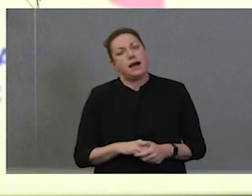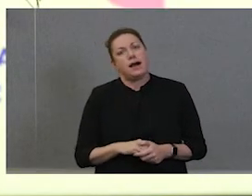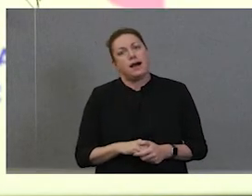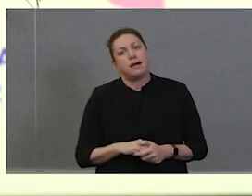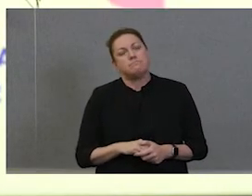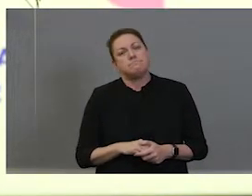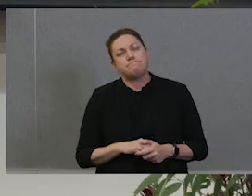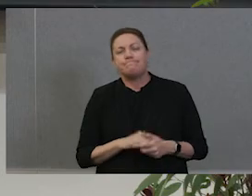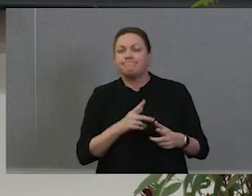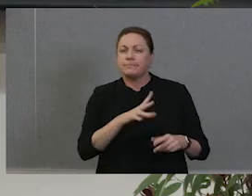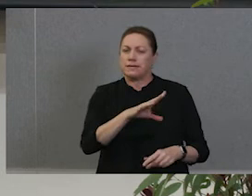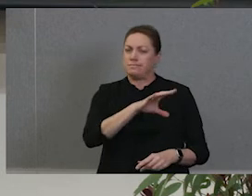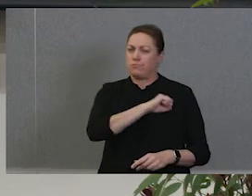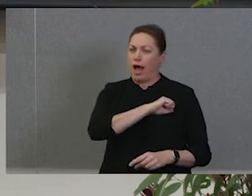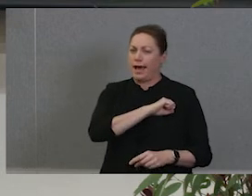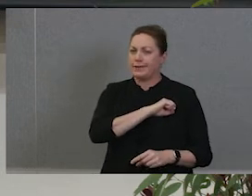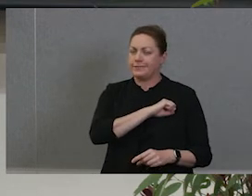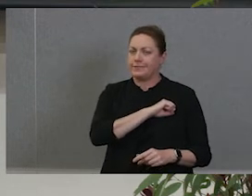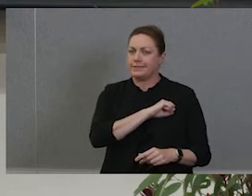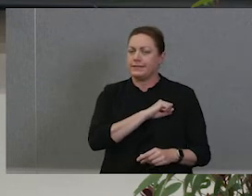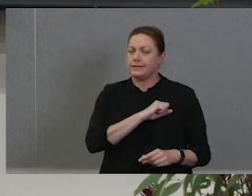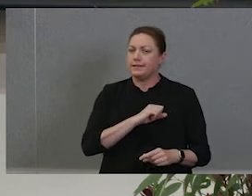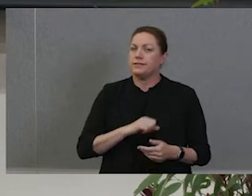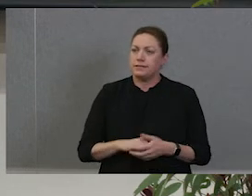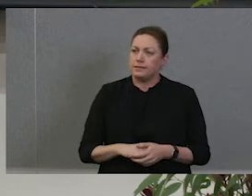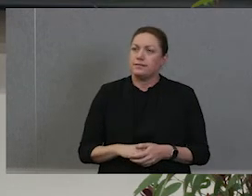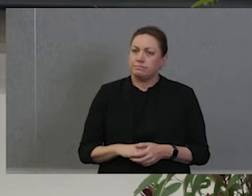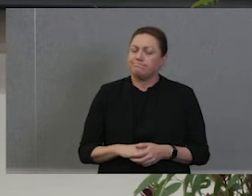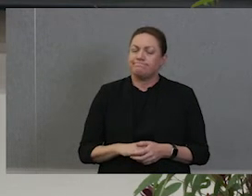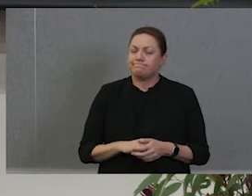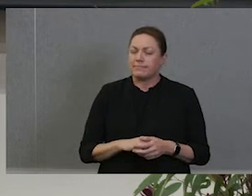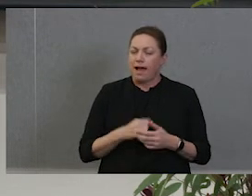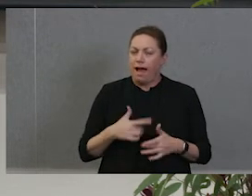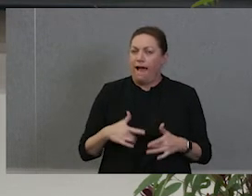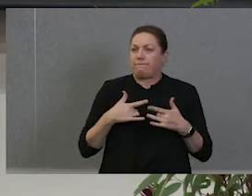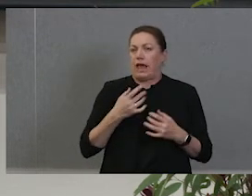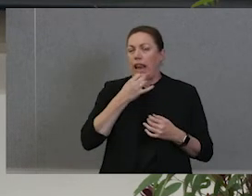That braveness, we did the lose it along the way. I believe